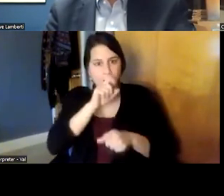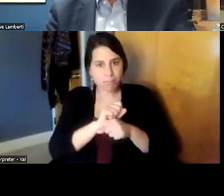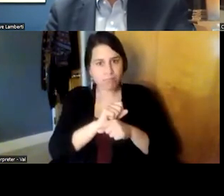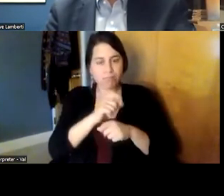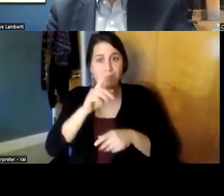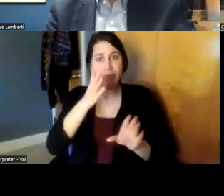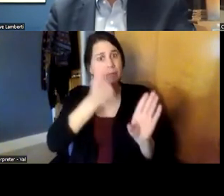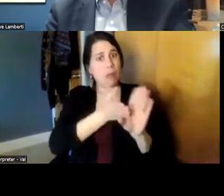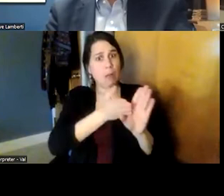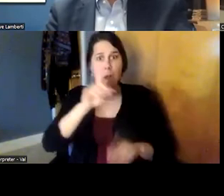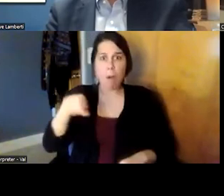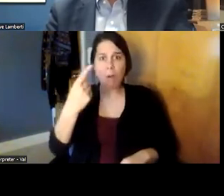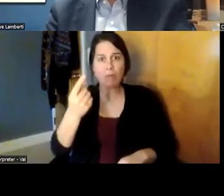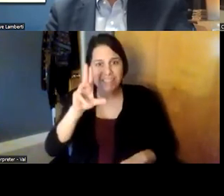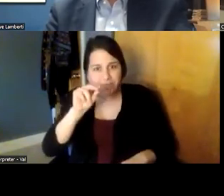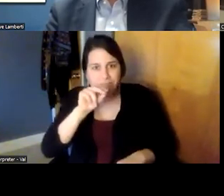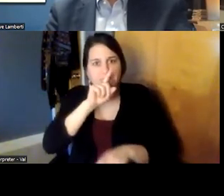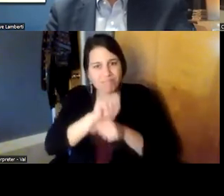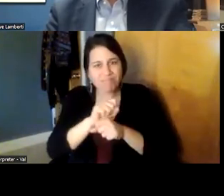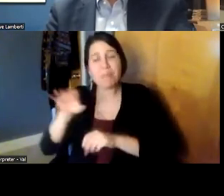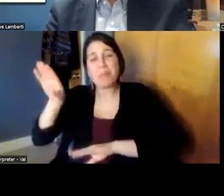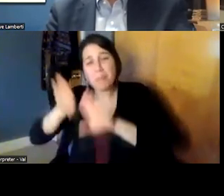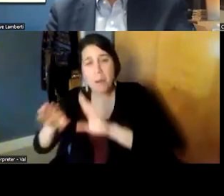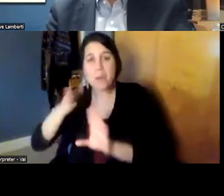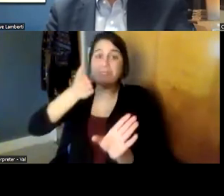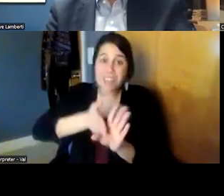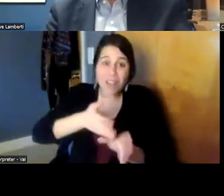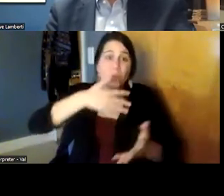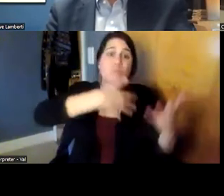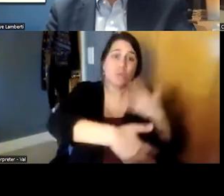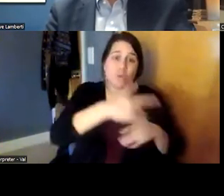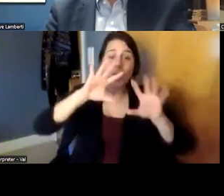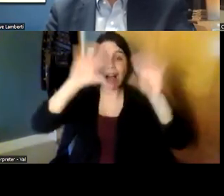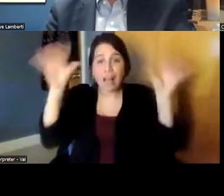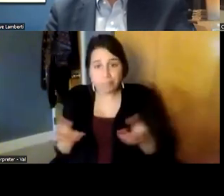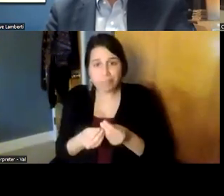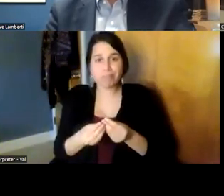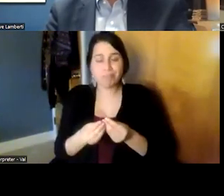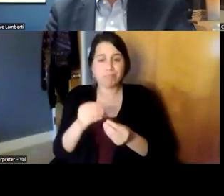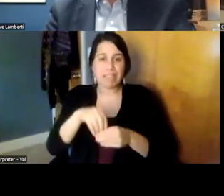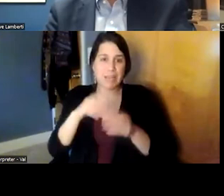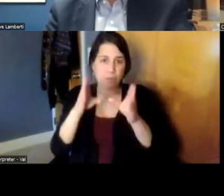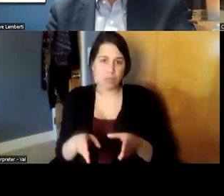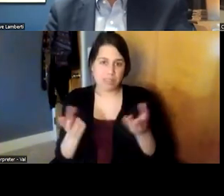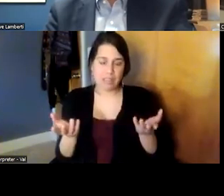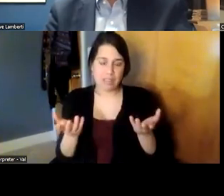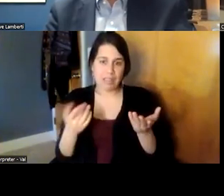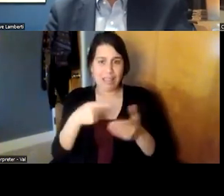uh biologic biopsychosocial person that's part of a home and it's part of a family which further